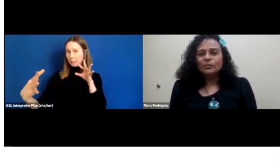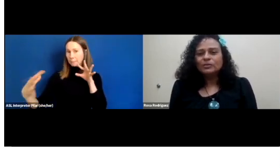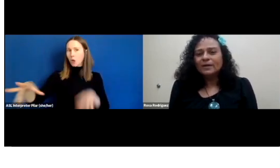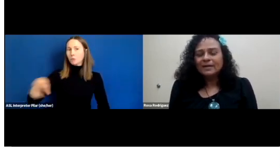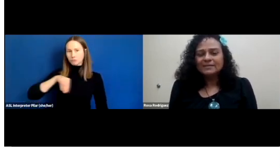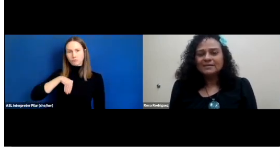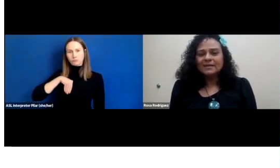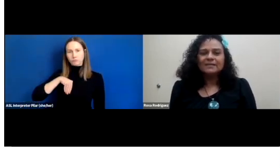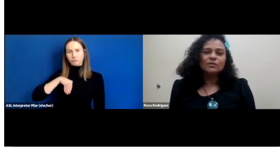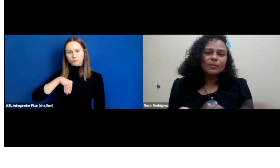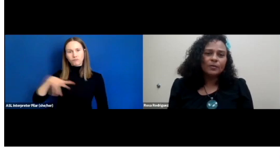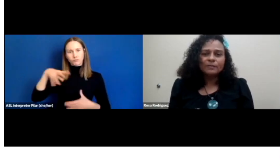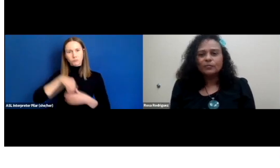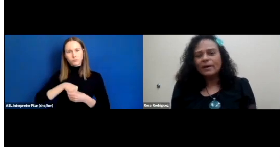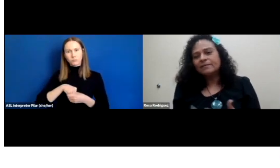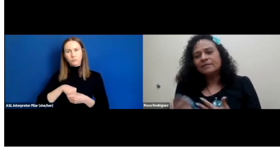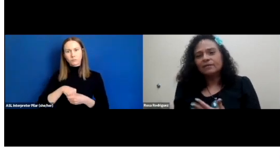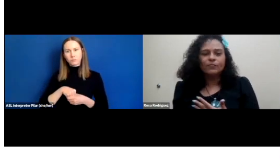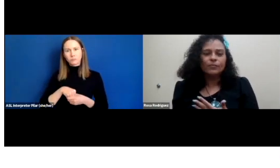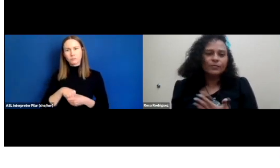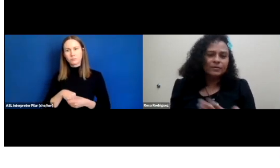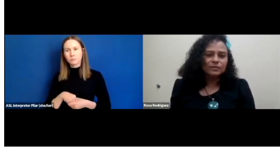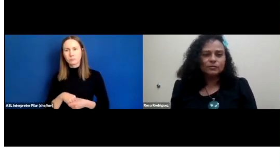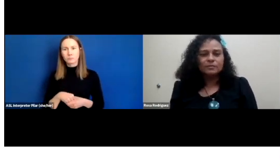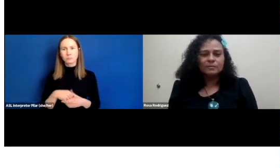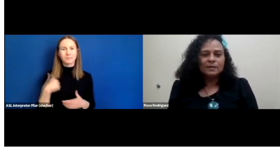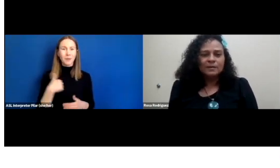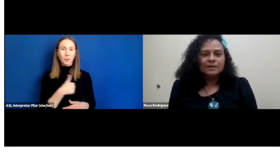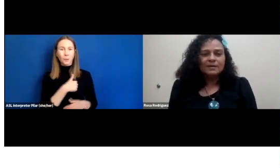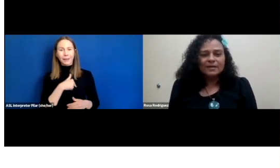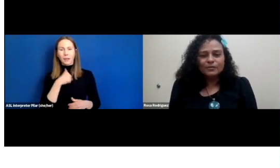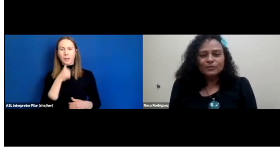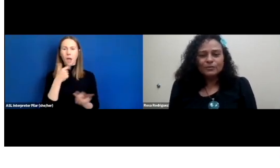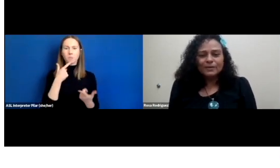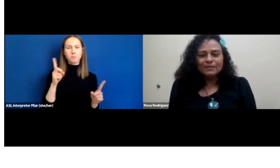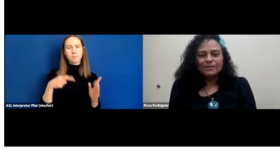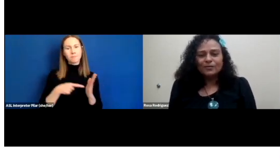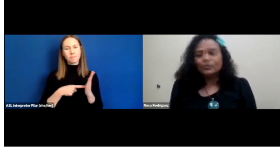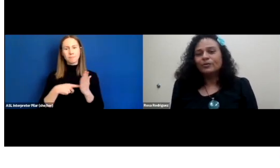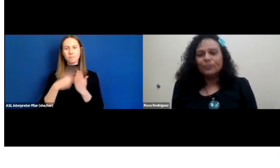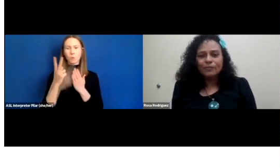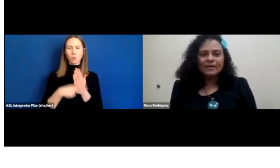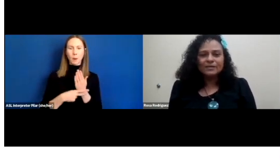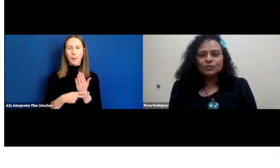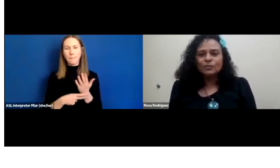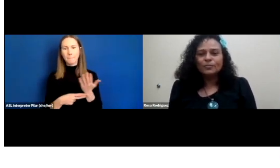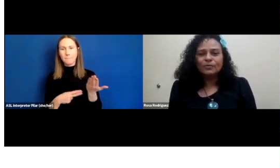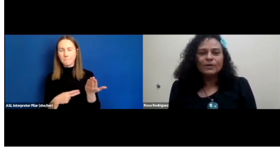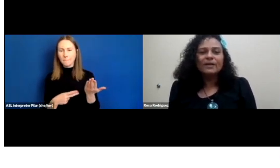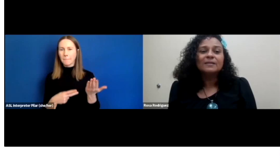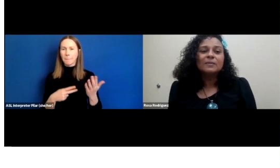We try not to say these are the programs we're having, therefore, you need to get used to it. We're going to provide an interpreter.